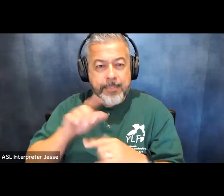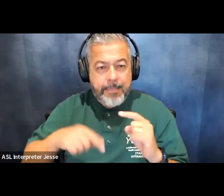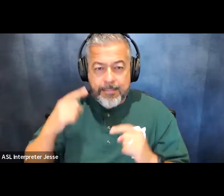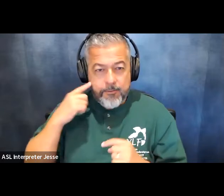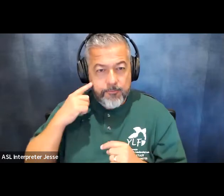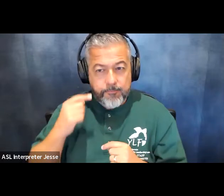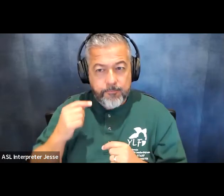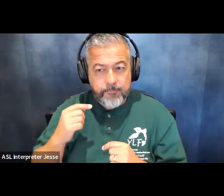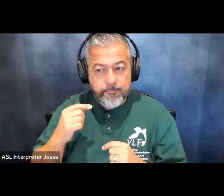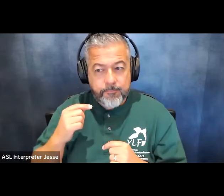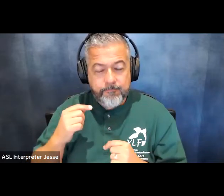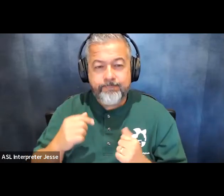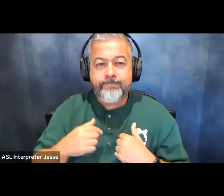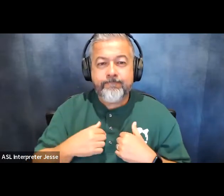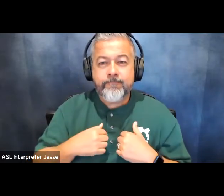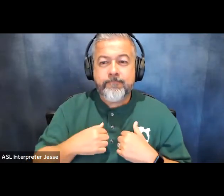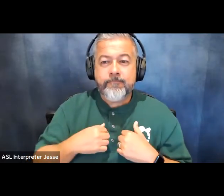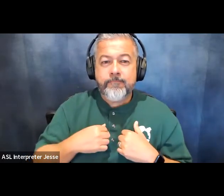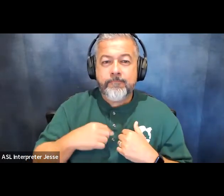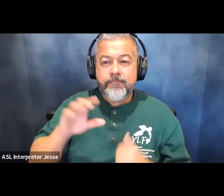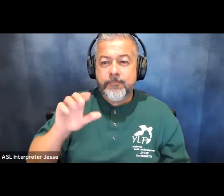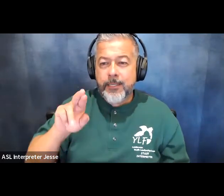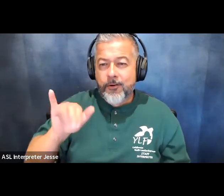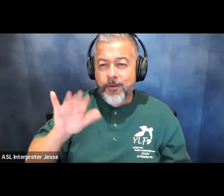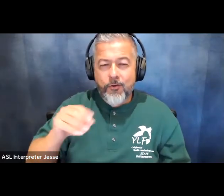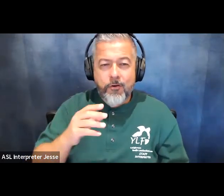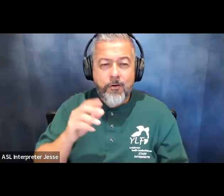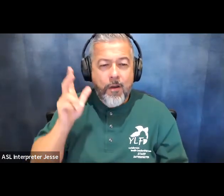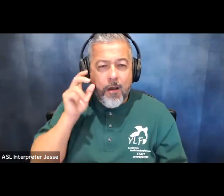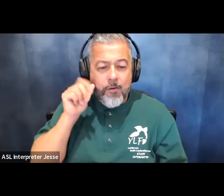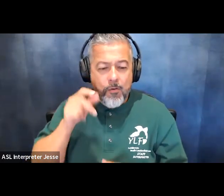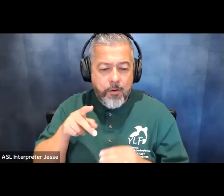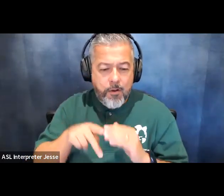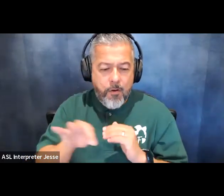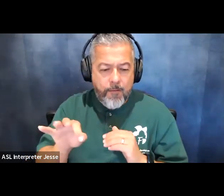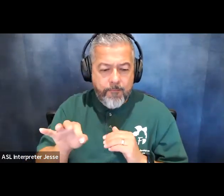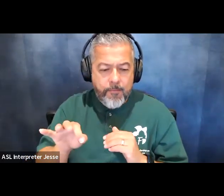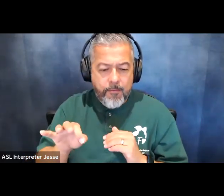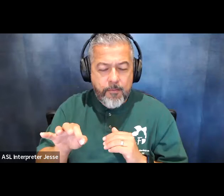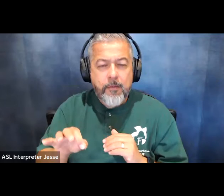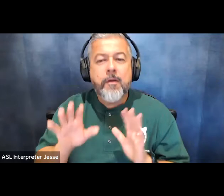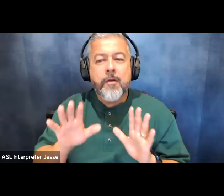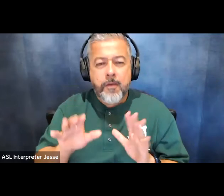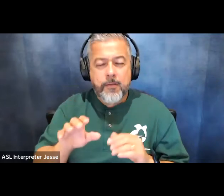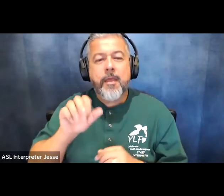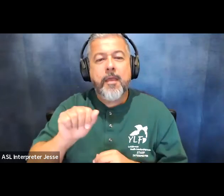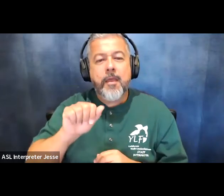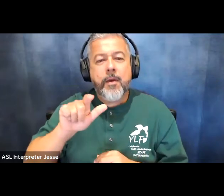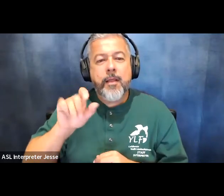hi carrie this is danielle your audio cutout uh aolf national um yeah it worries something